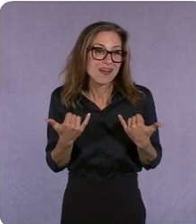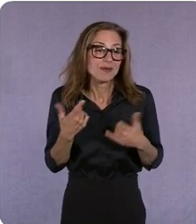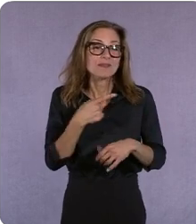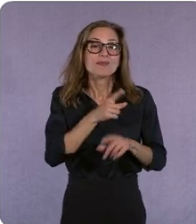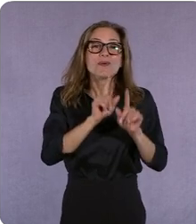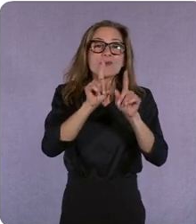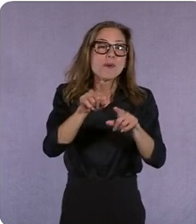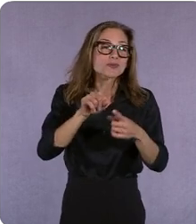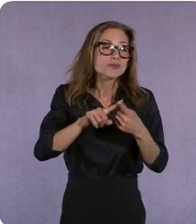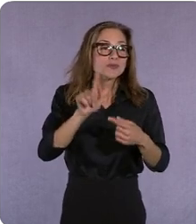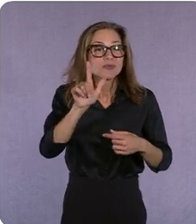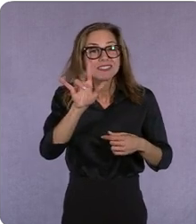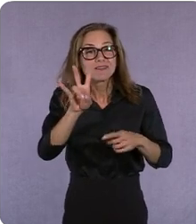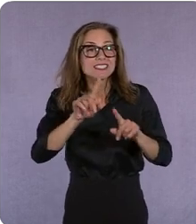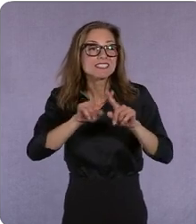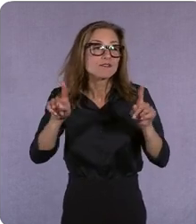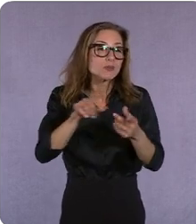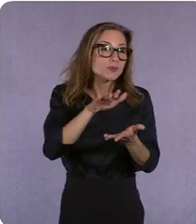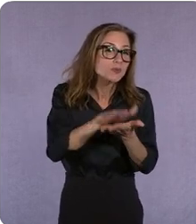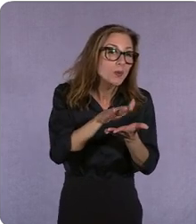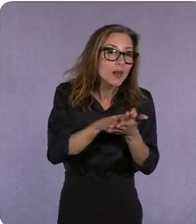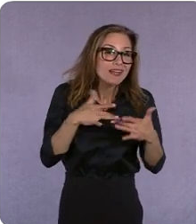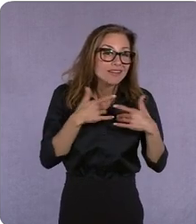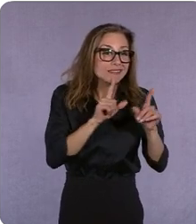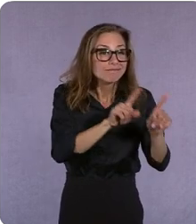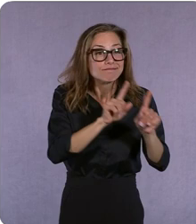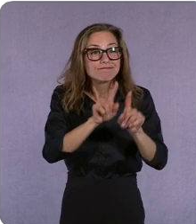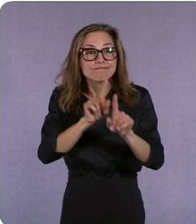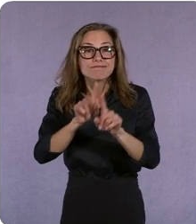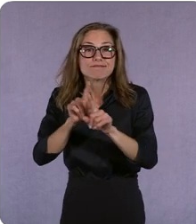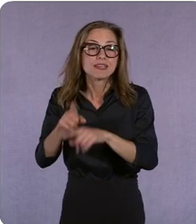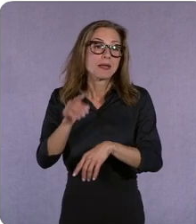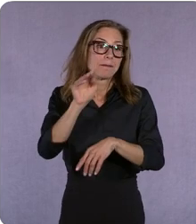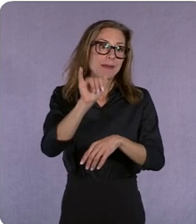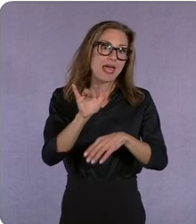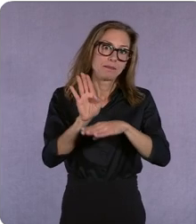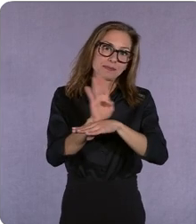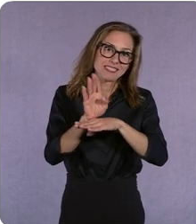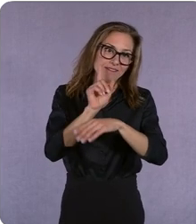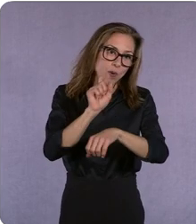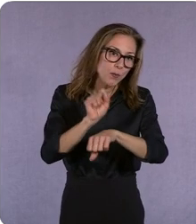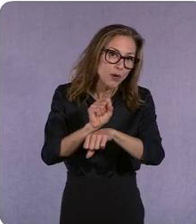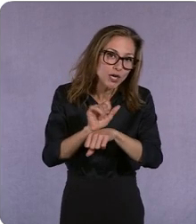may as a big you know month for working for work as well and so i think we we think a lot about um